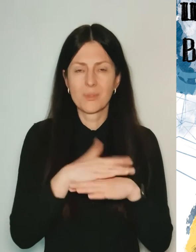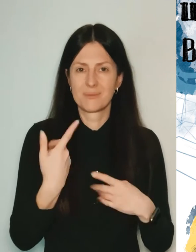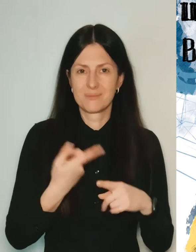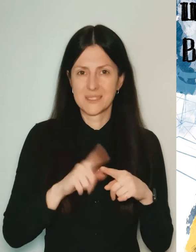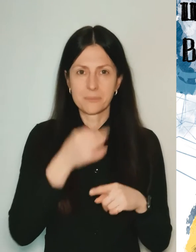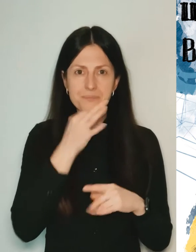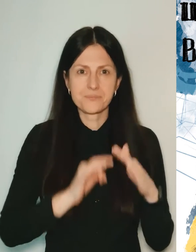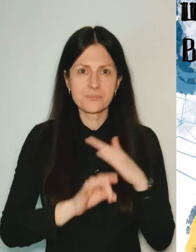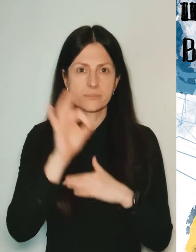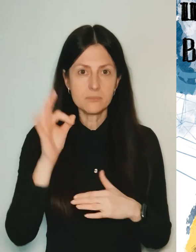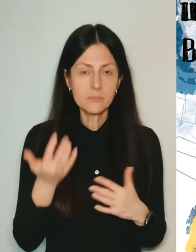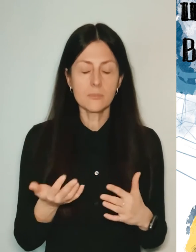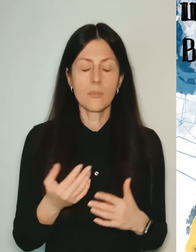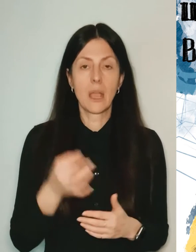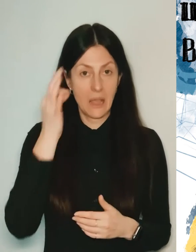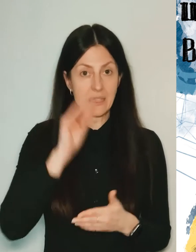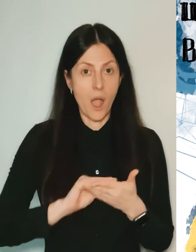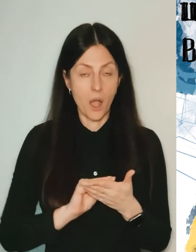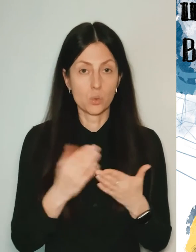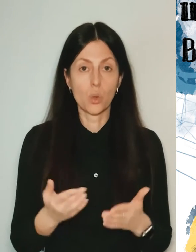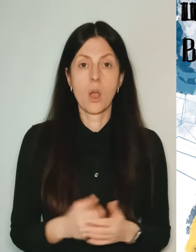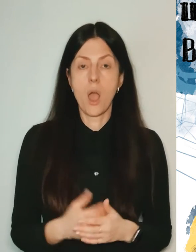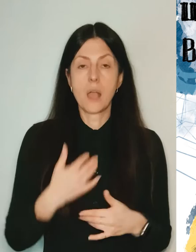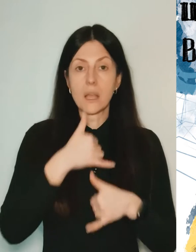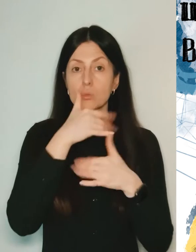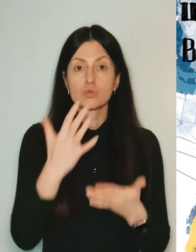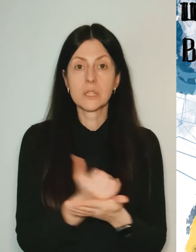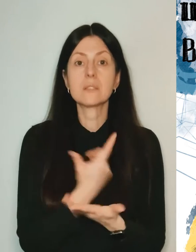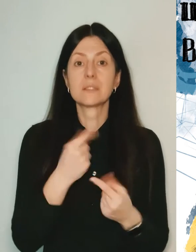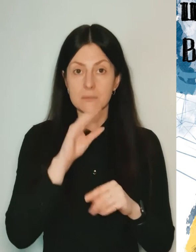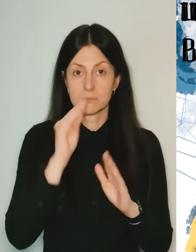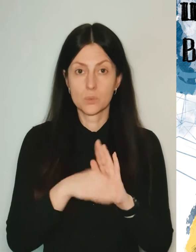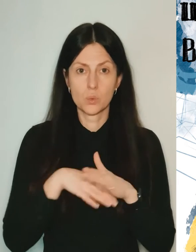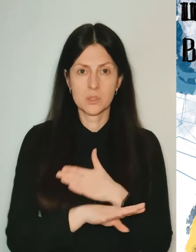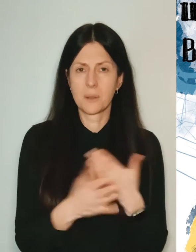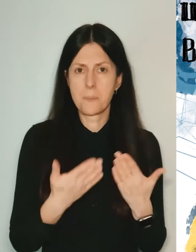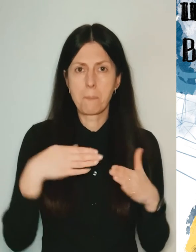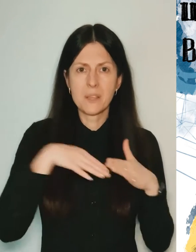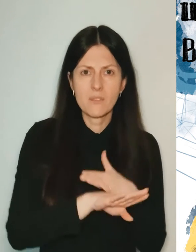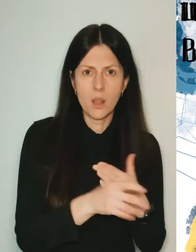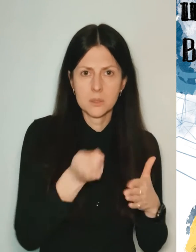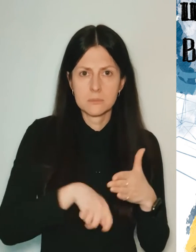A basement, everything is closed, people with backpacks, children, dogs, who can't find anything.